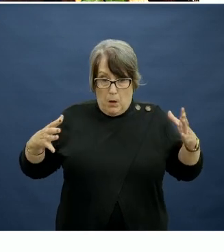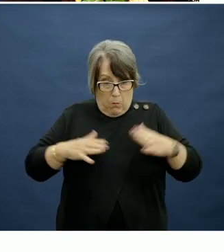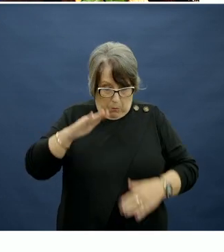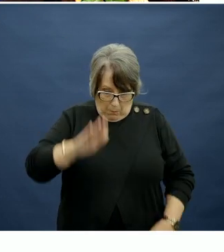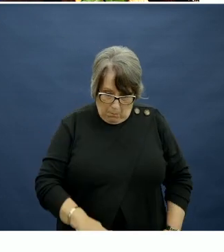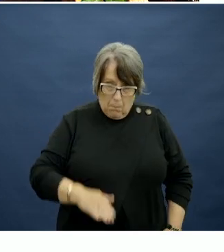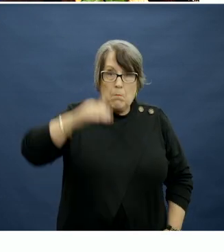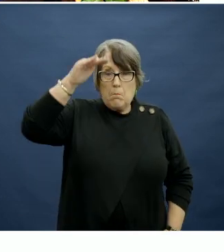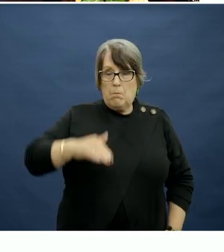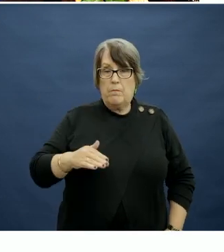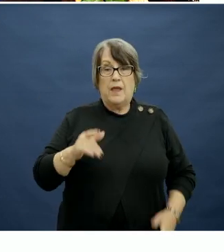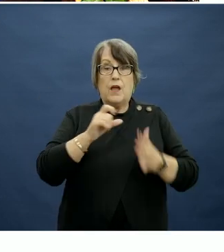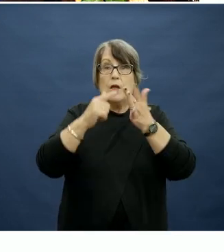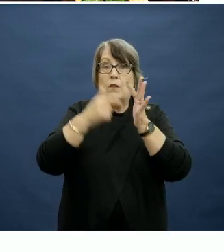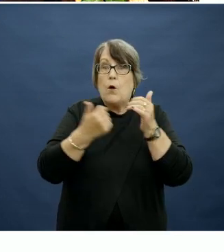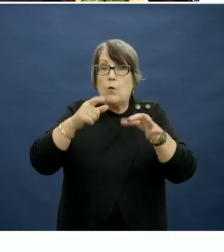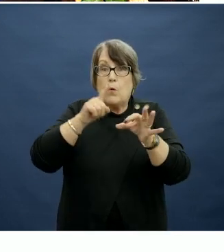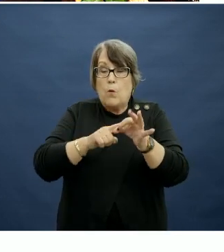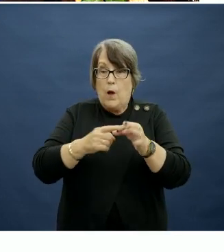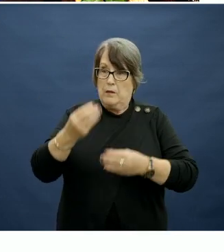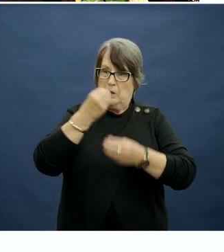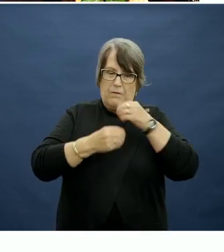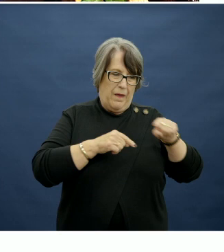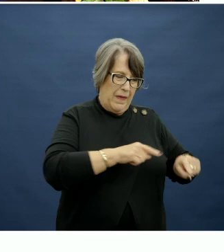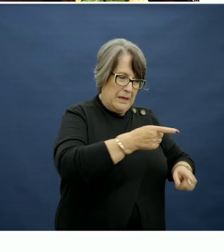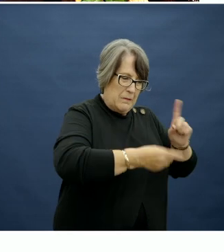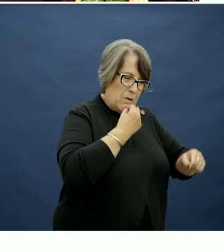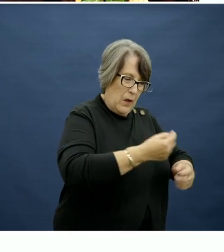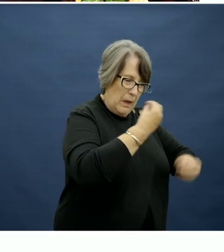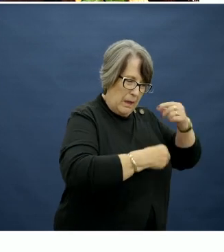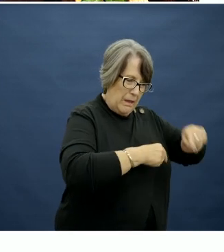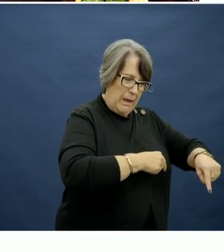Children's diet quality and, in particular, their intake of discretionary choices is associated,